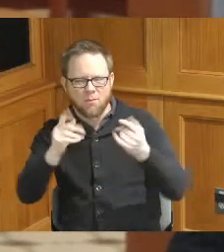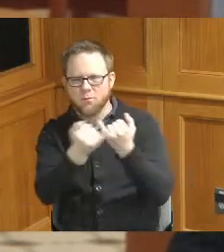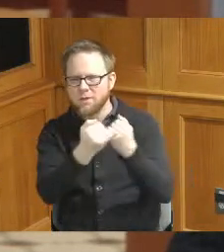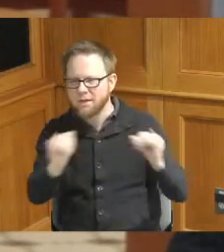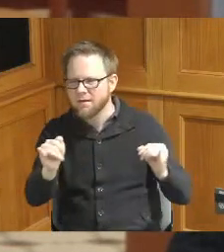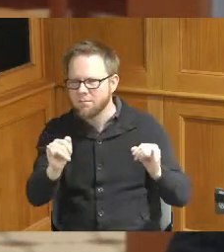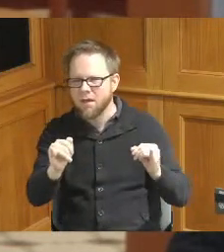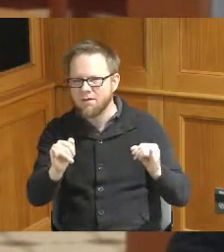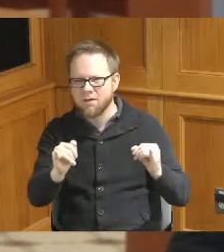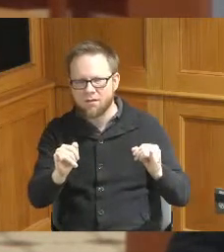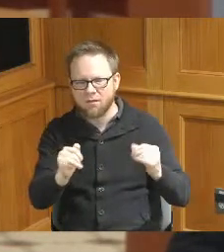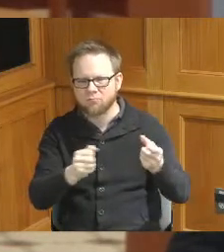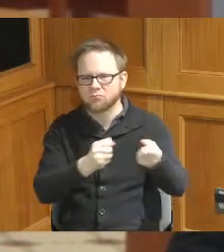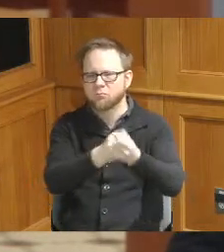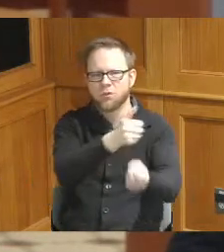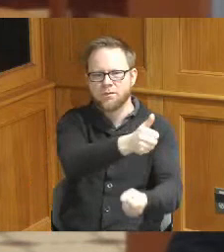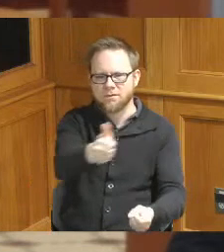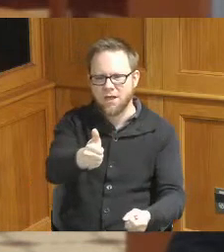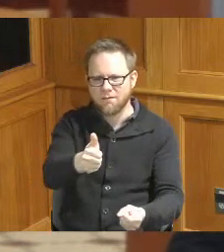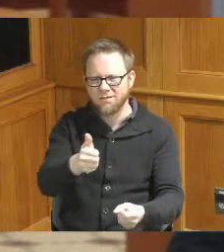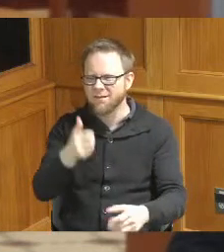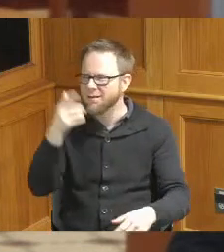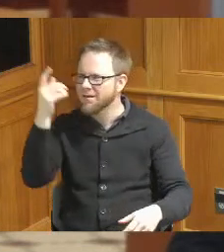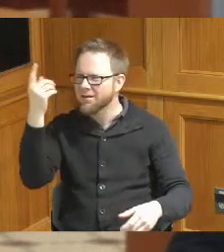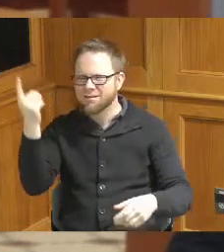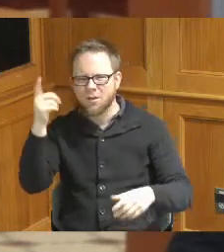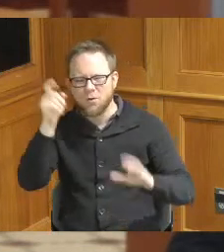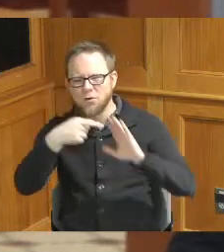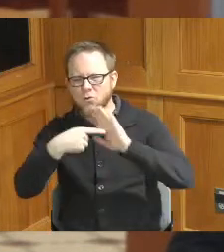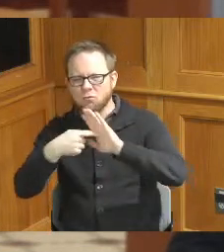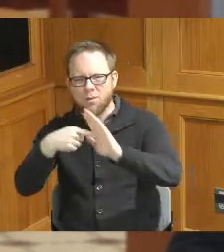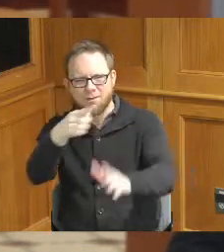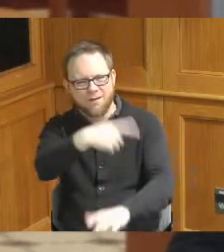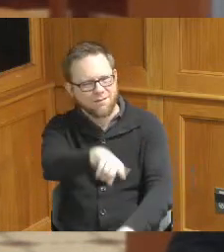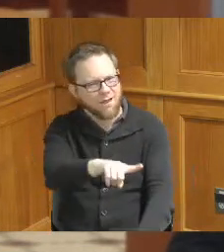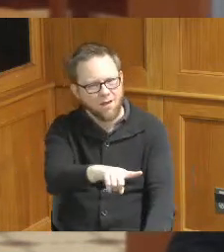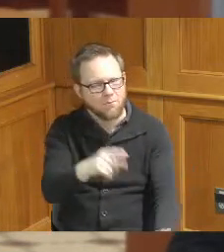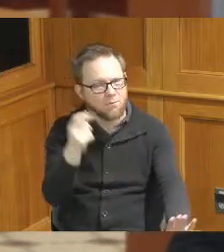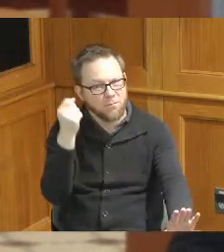we need they need someone to speak for them a lot of these people and a lot of them are victims